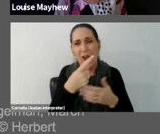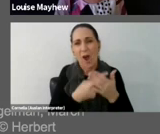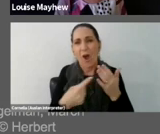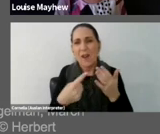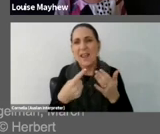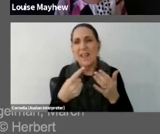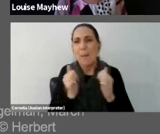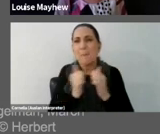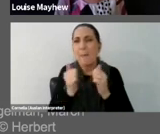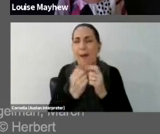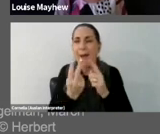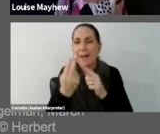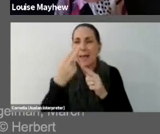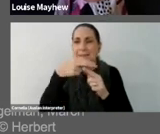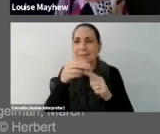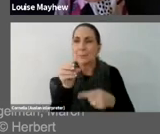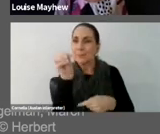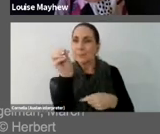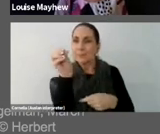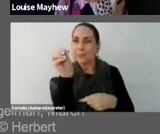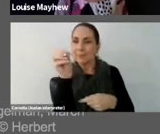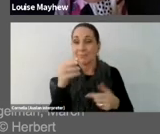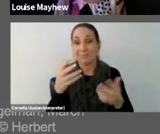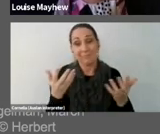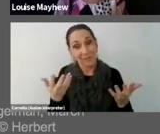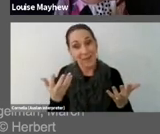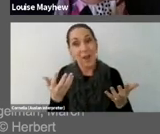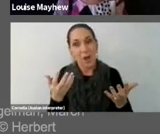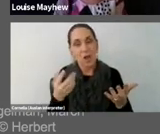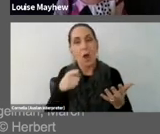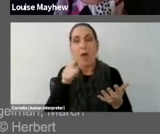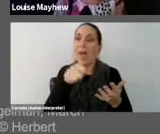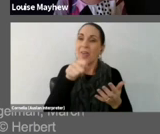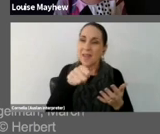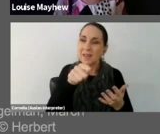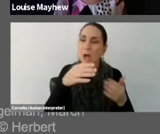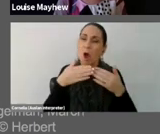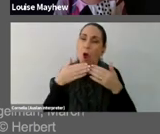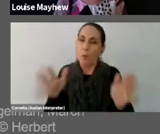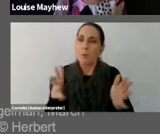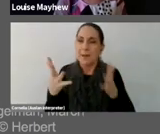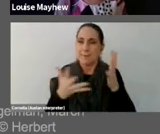So this project, this opening, celebrated a project